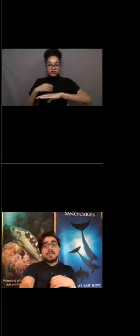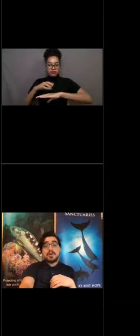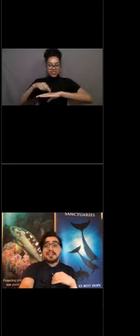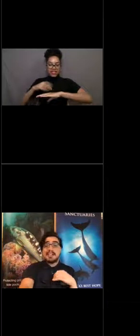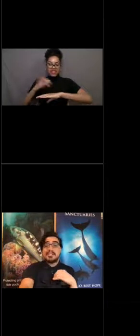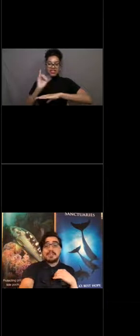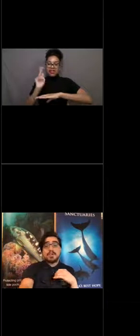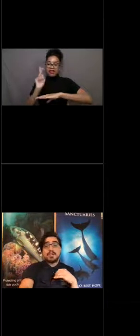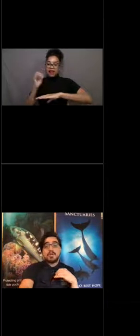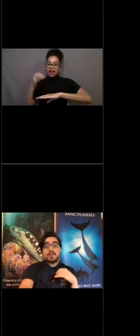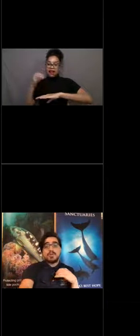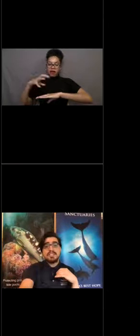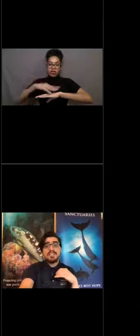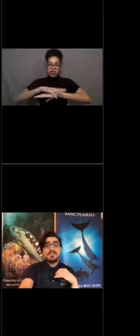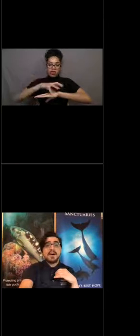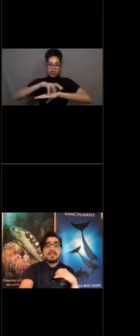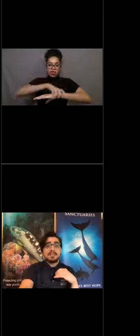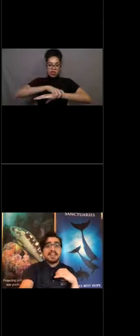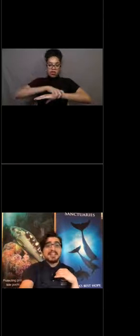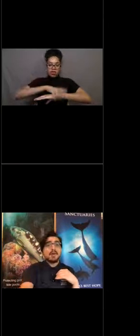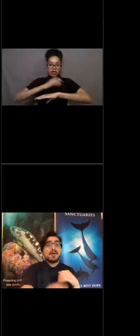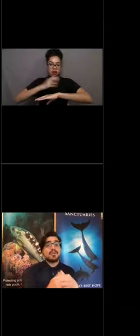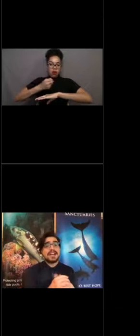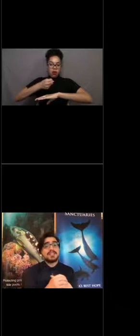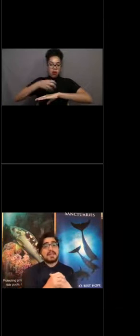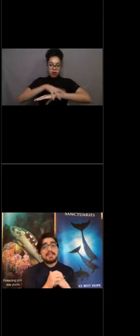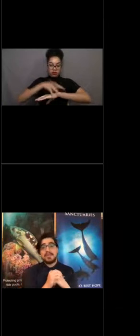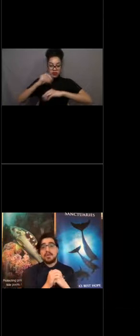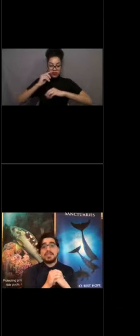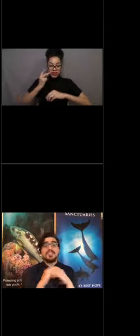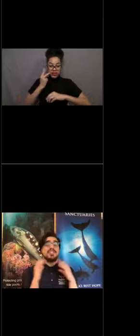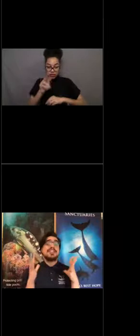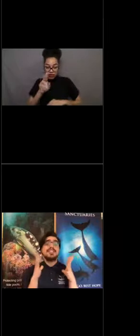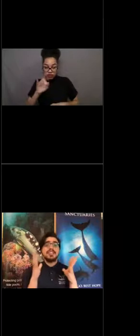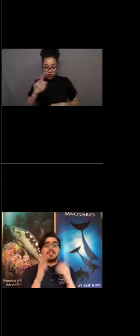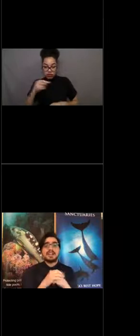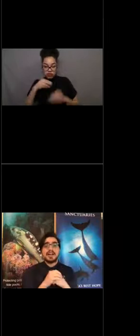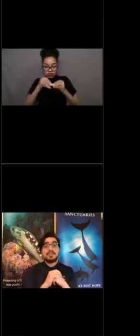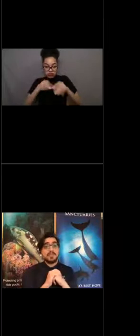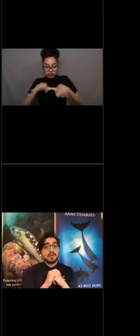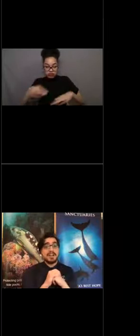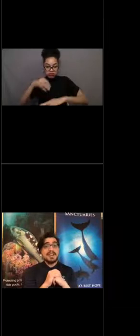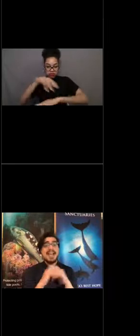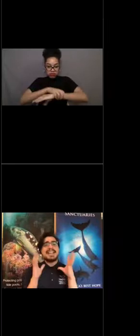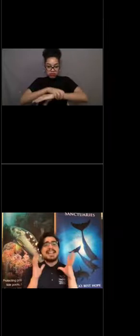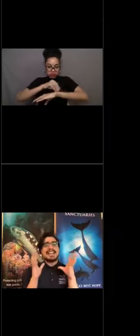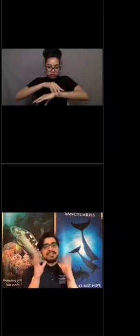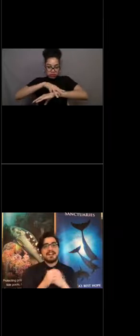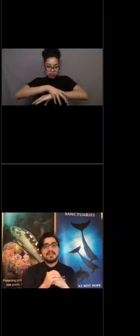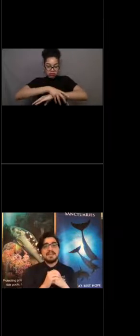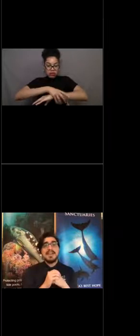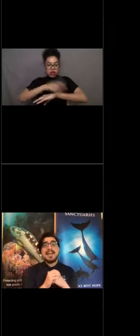Although it may look similar to a root system on a plant, the holdfast's past primary role is to just secure a kelp to a point and keep it there.